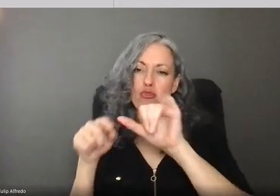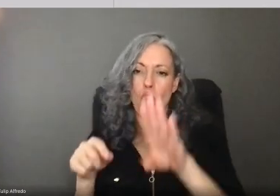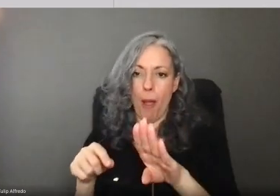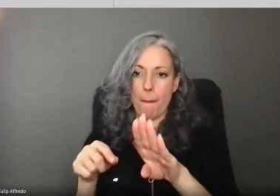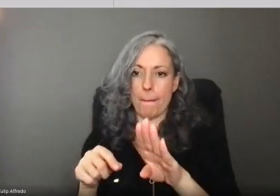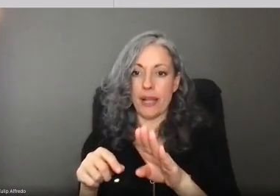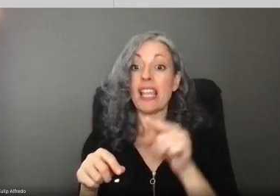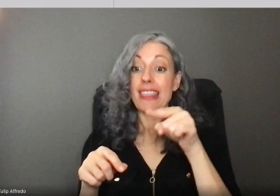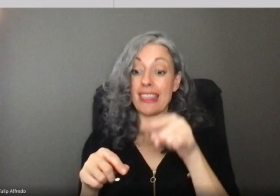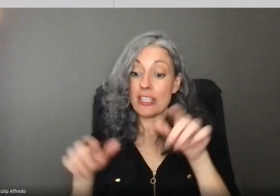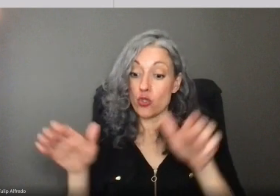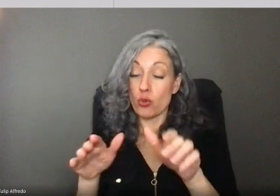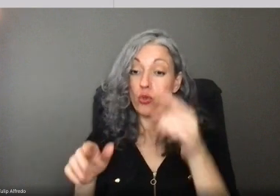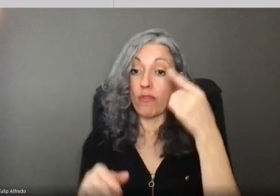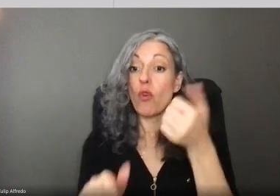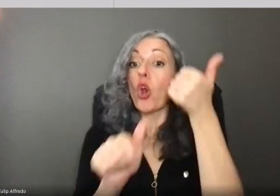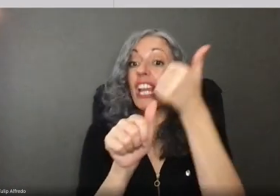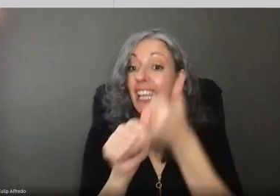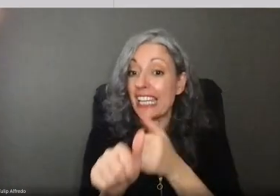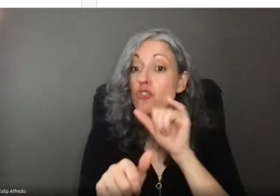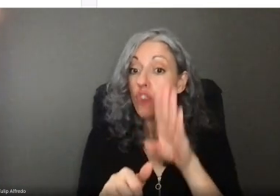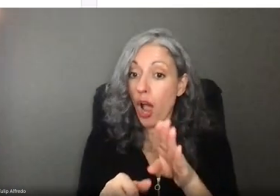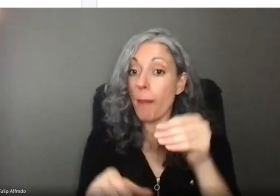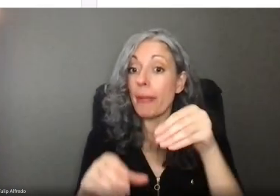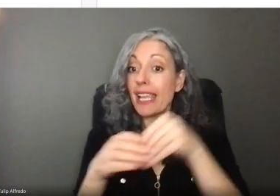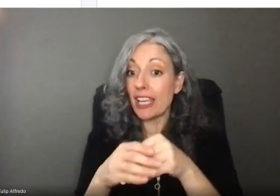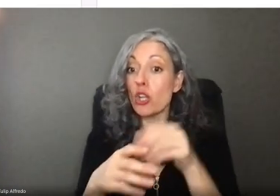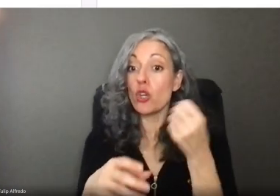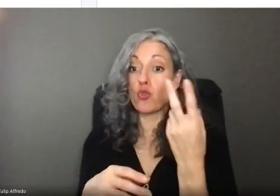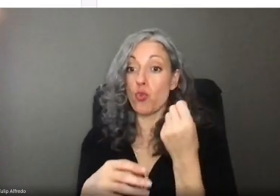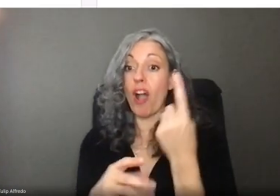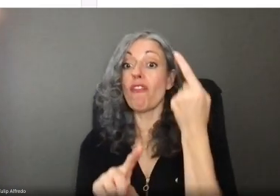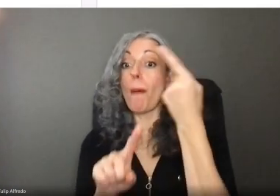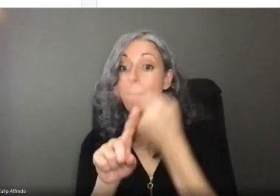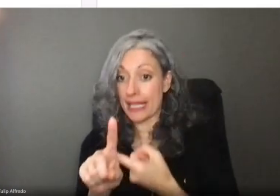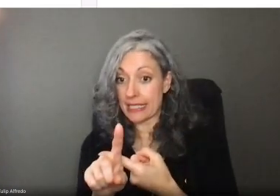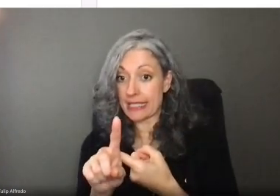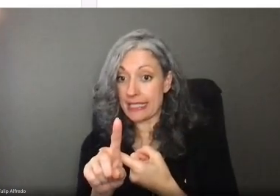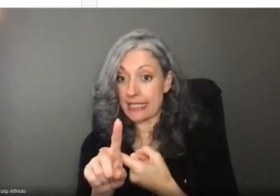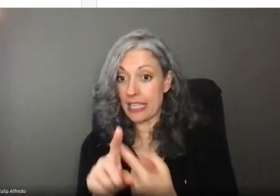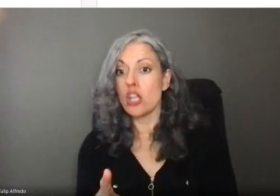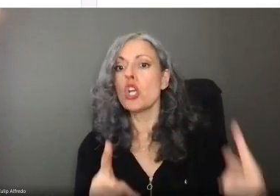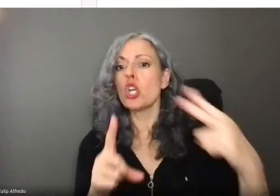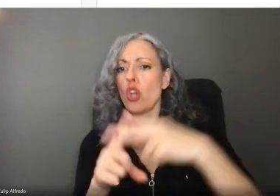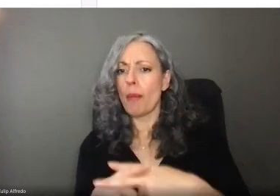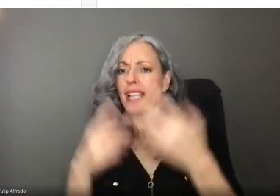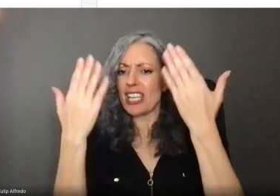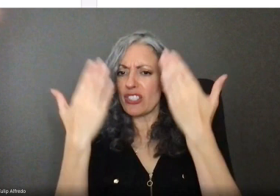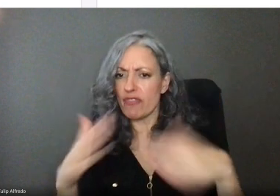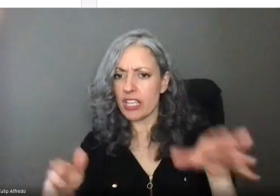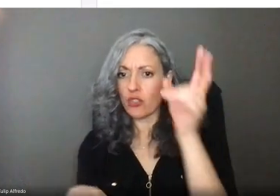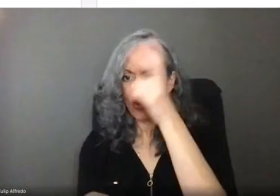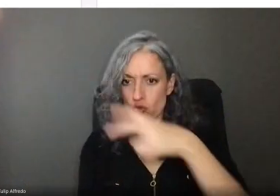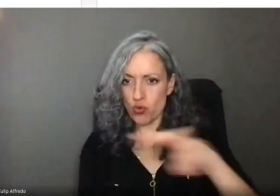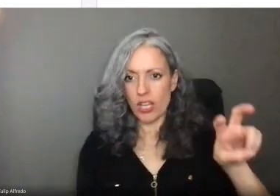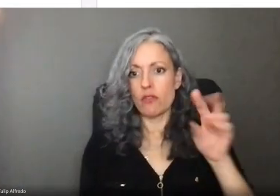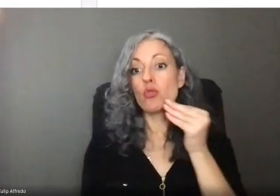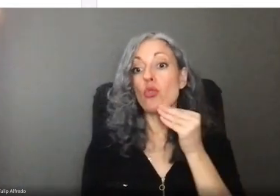You'll need to do this for each job you've had in the last 12 months. After you complete your application, Frances Online will take you back to your home screen.